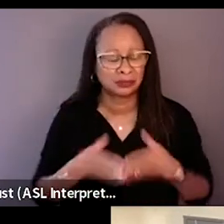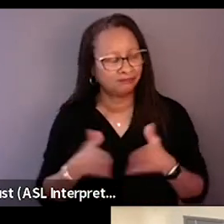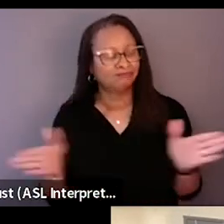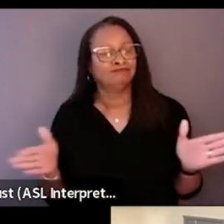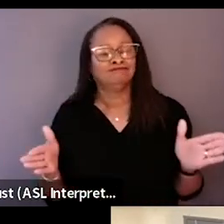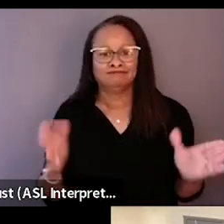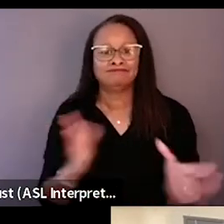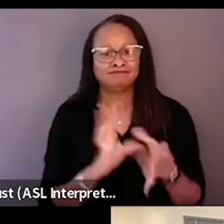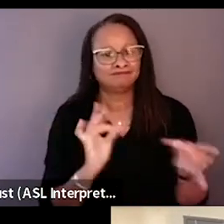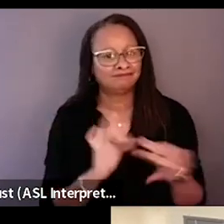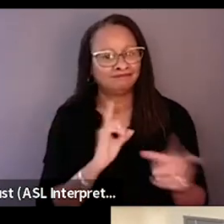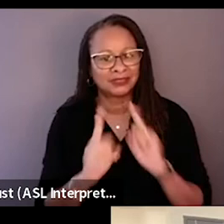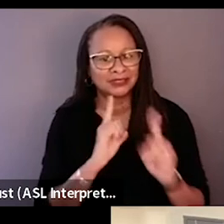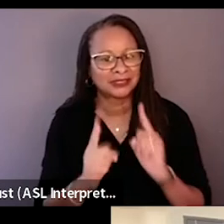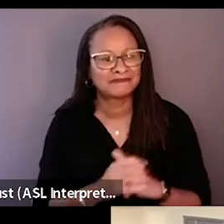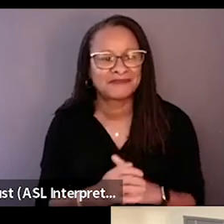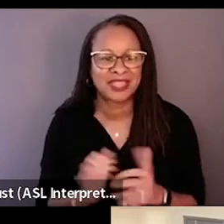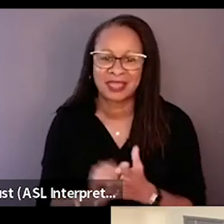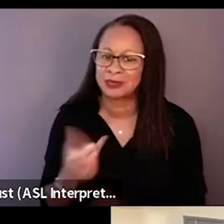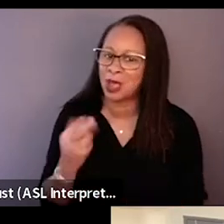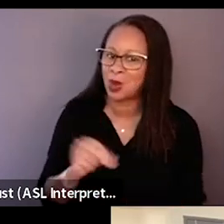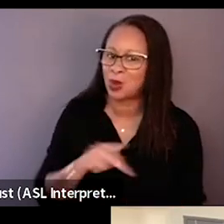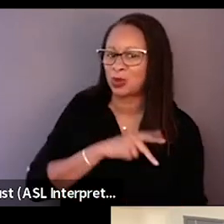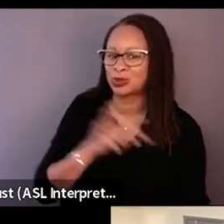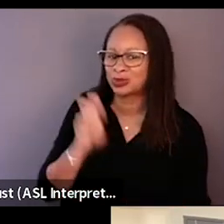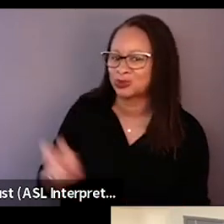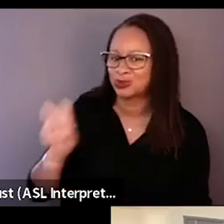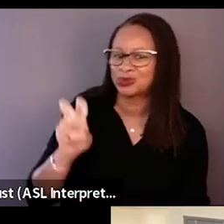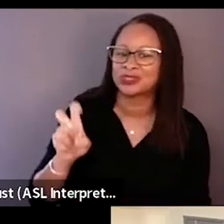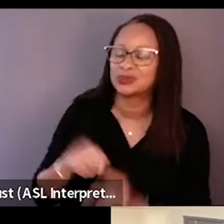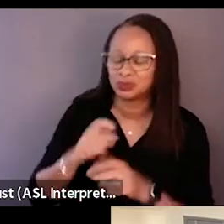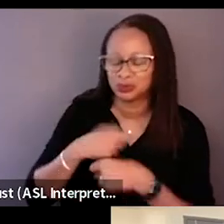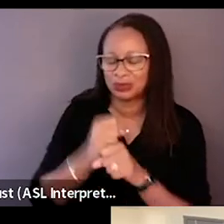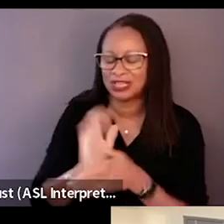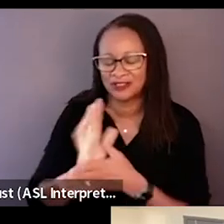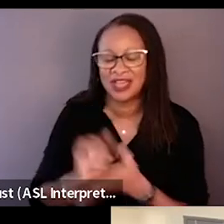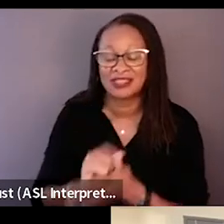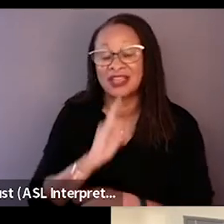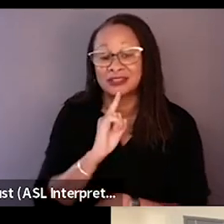So yeah, that was my own personal journey, I think in making this film, was that true self interrogation.